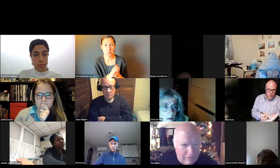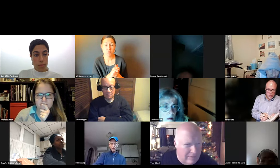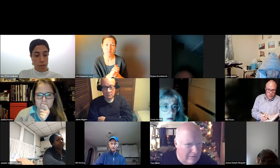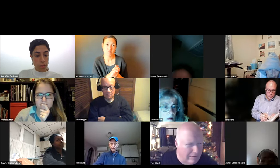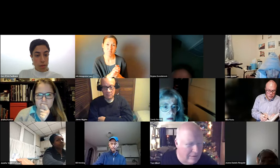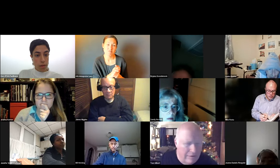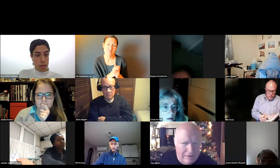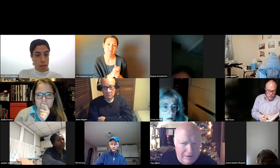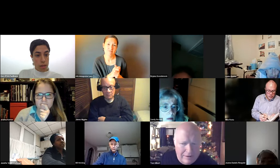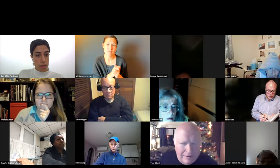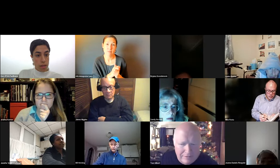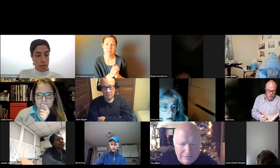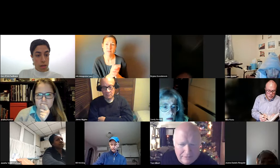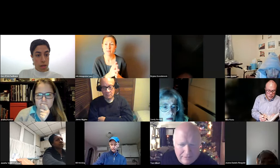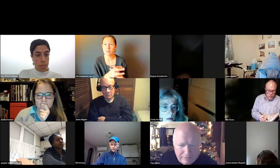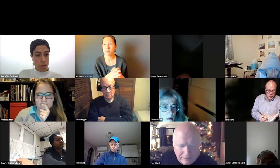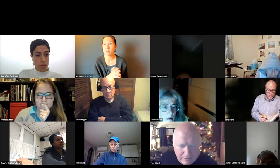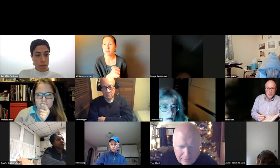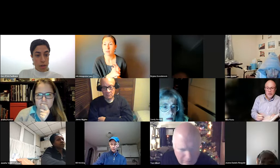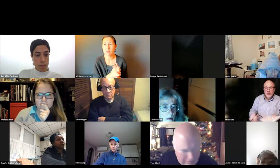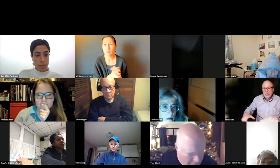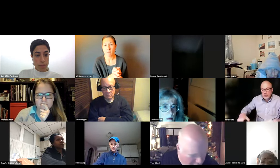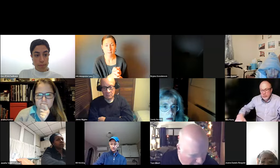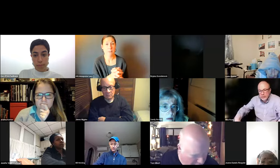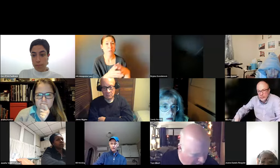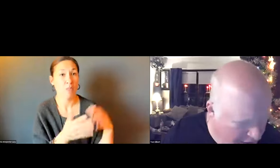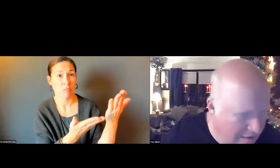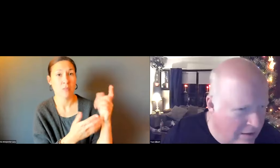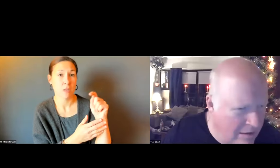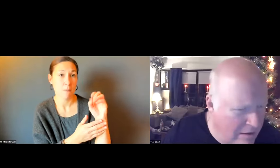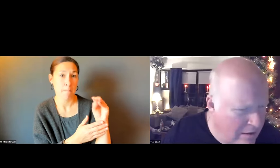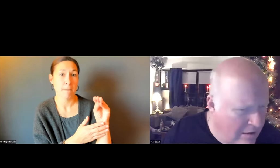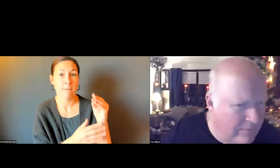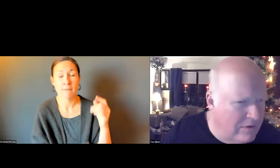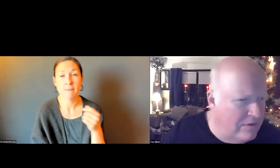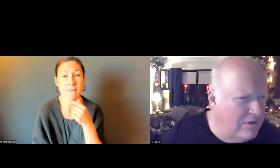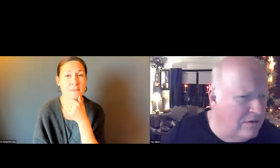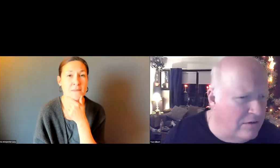MUNICIPAL COORDINATION ISSUES?